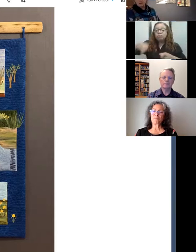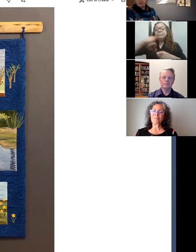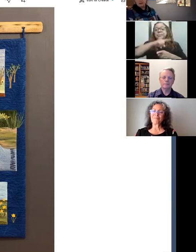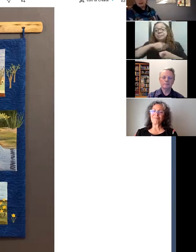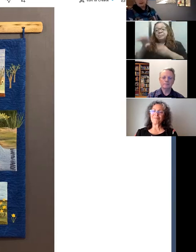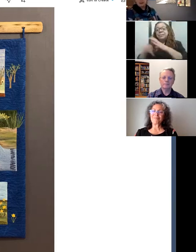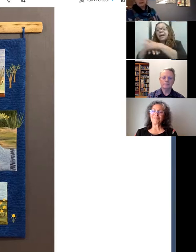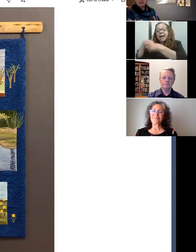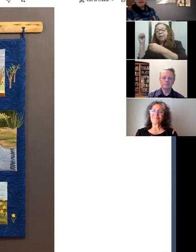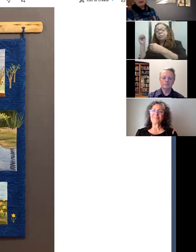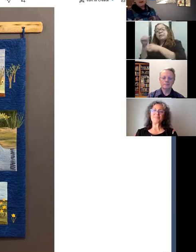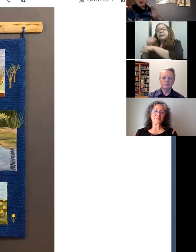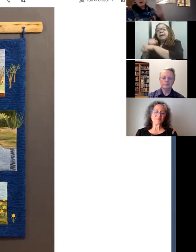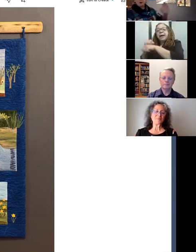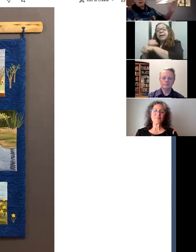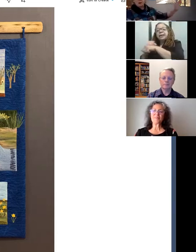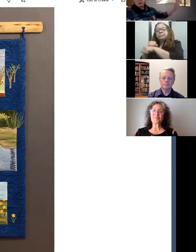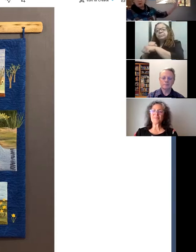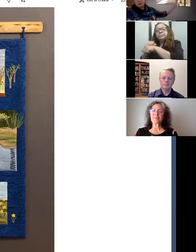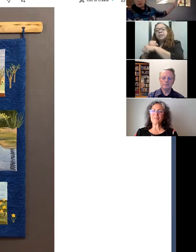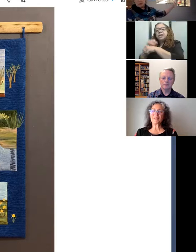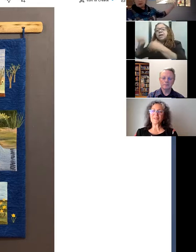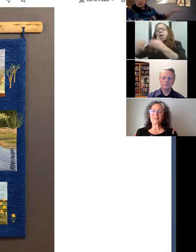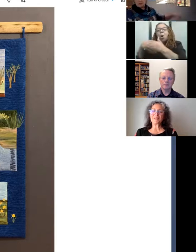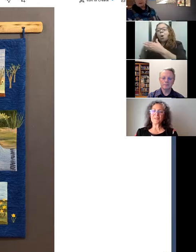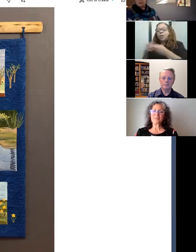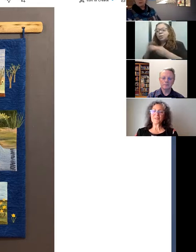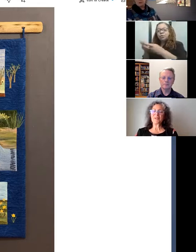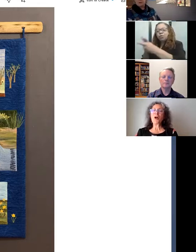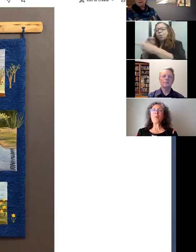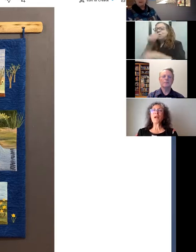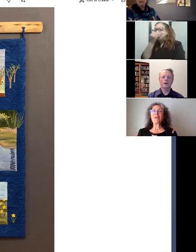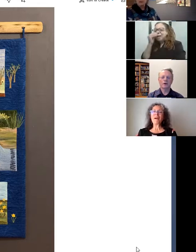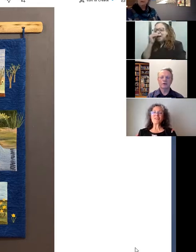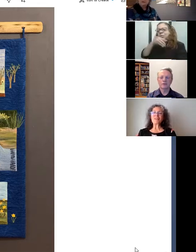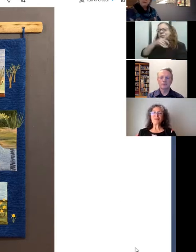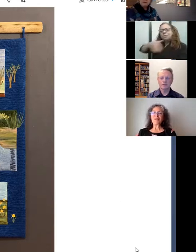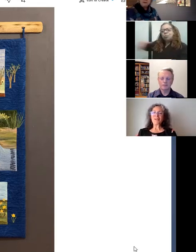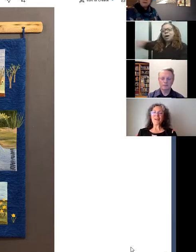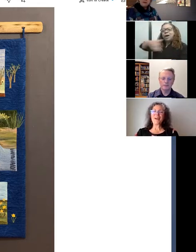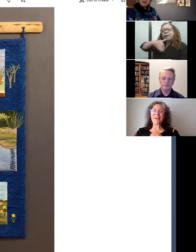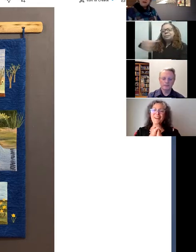of the island. And all along, the roads are daffodils! It was started by a